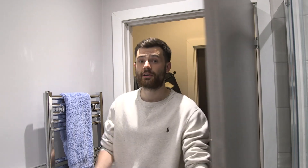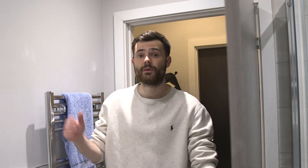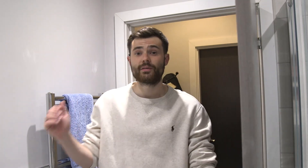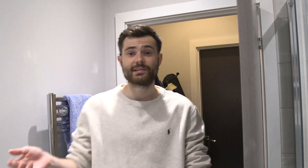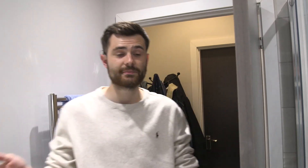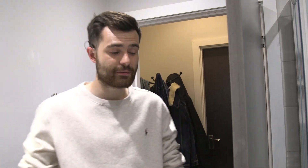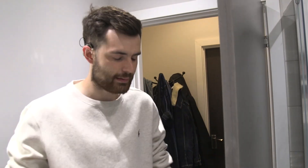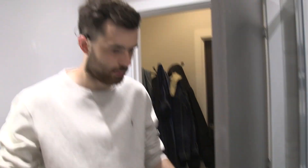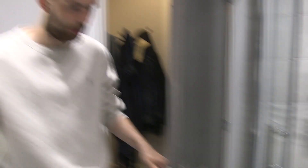So this is my bathroom..